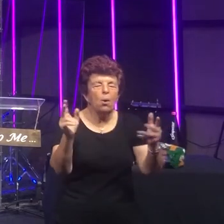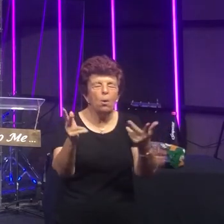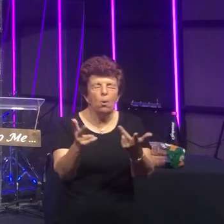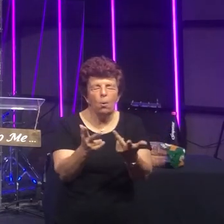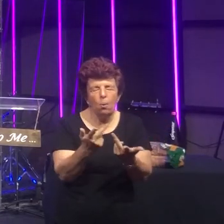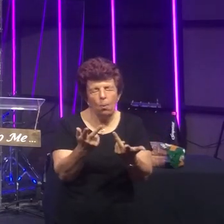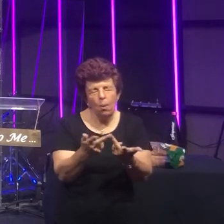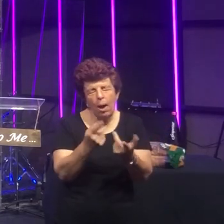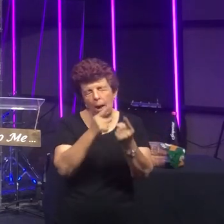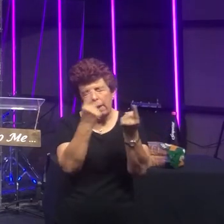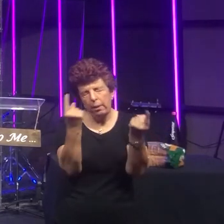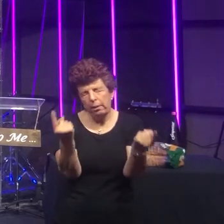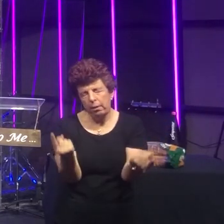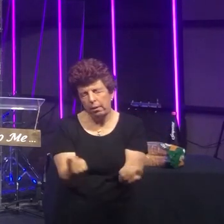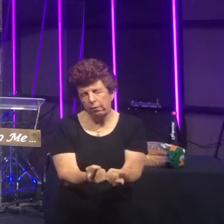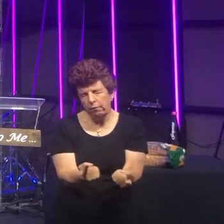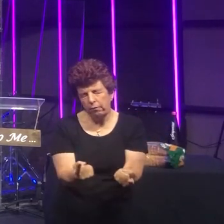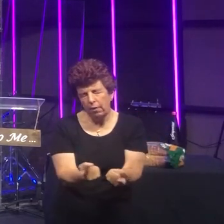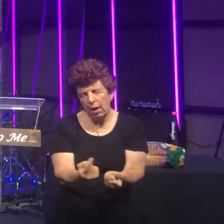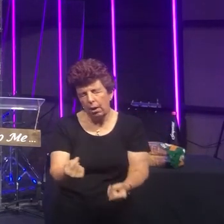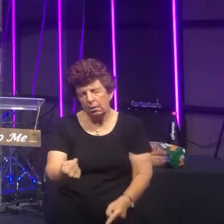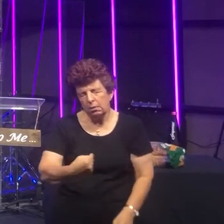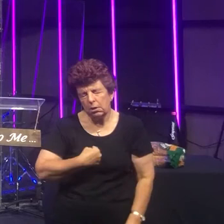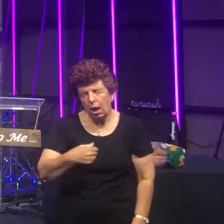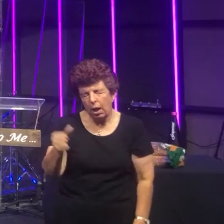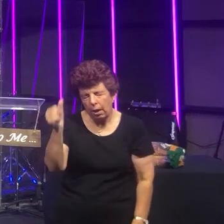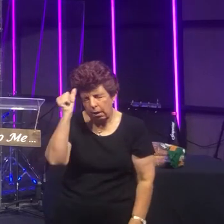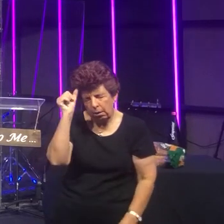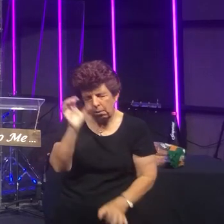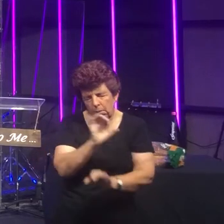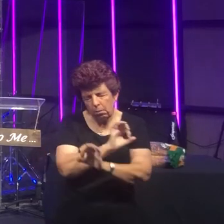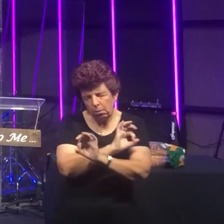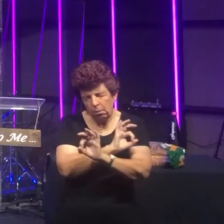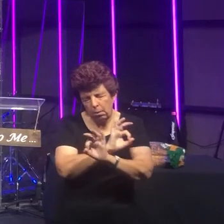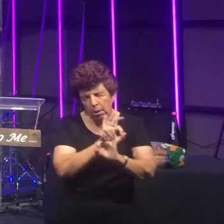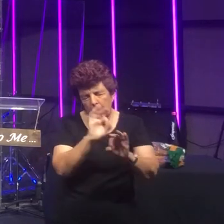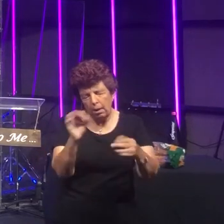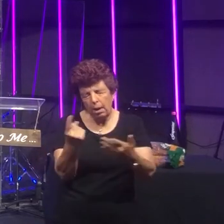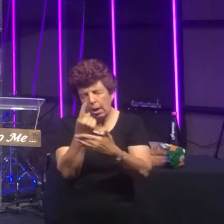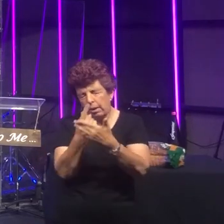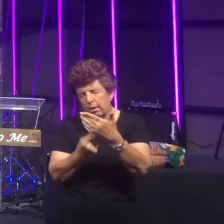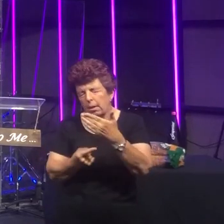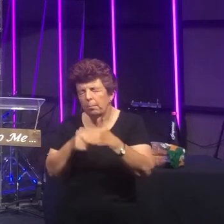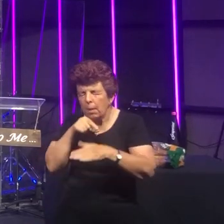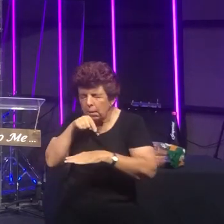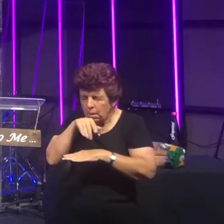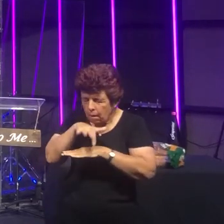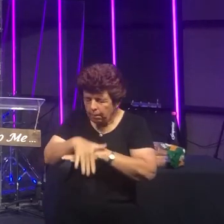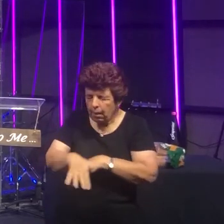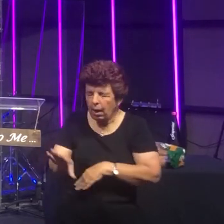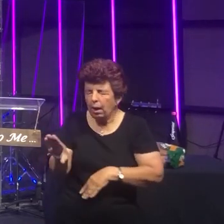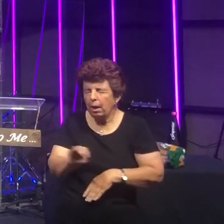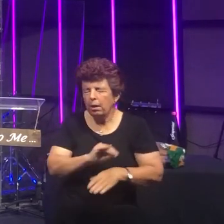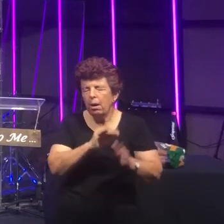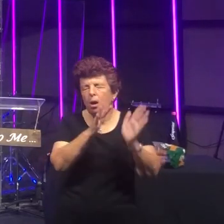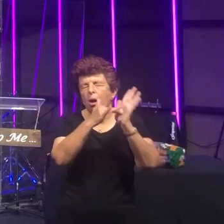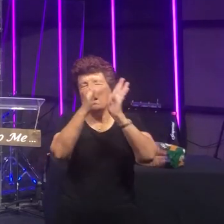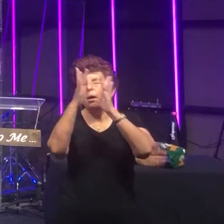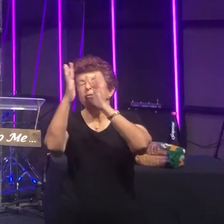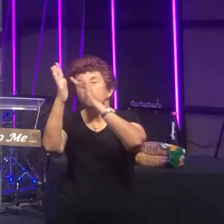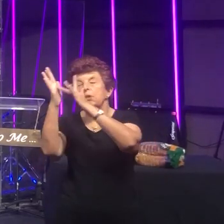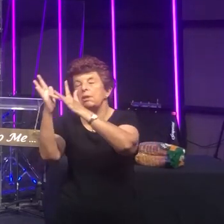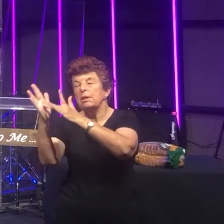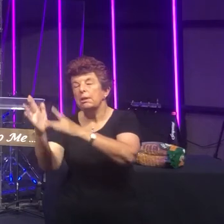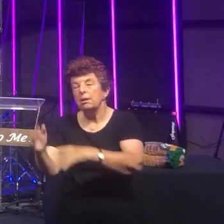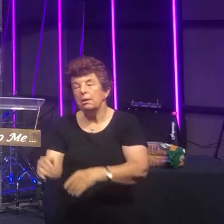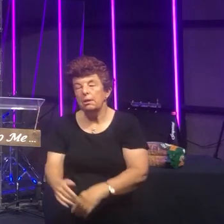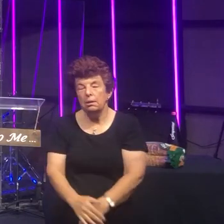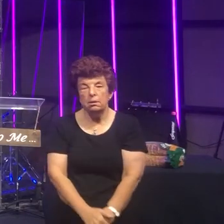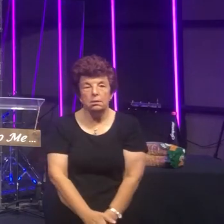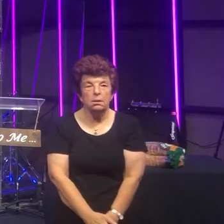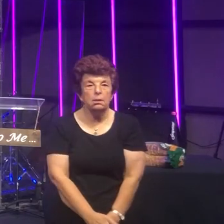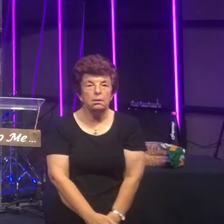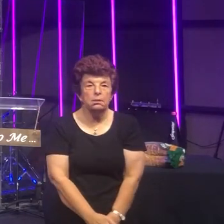No other fount I know Nothing but the blood of Jesus